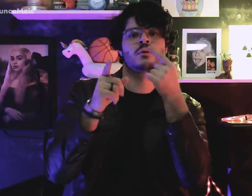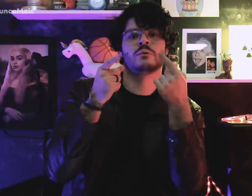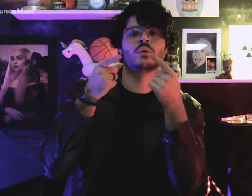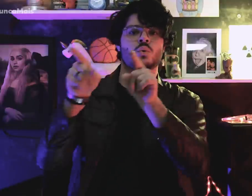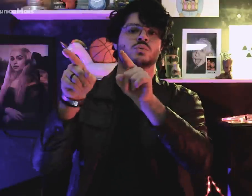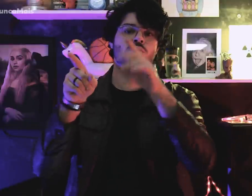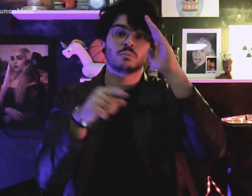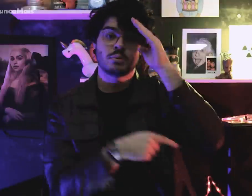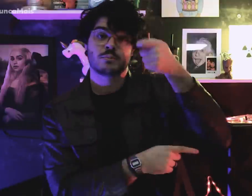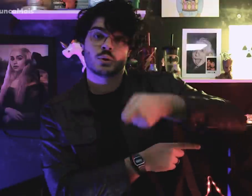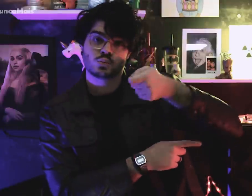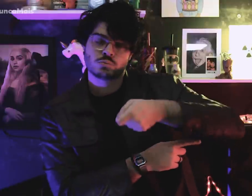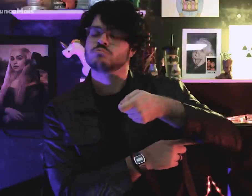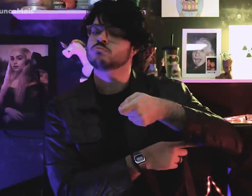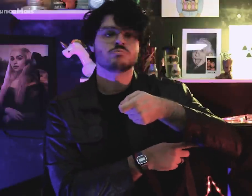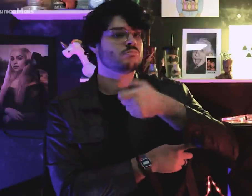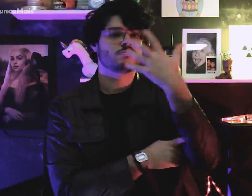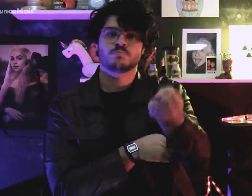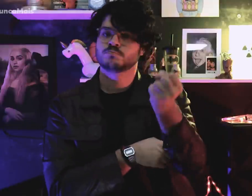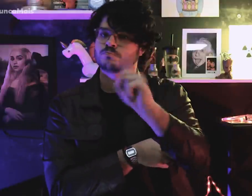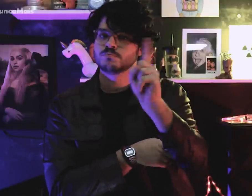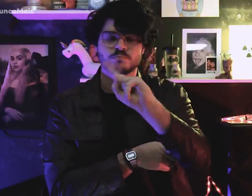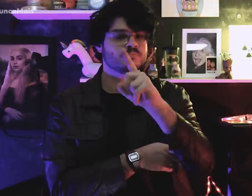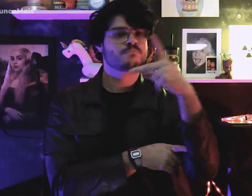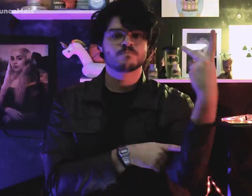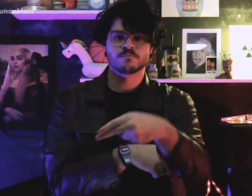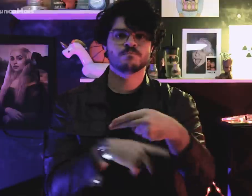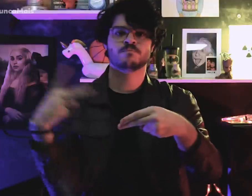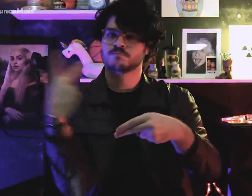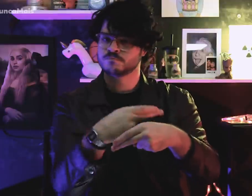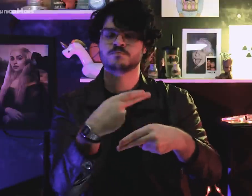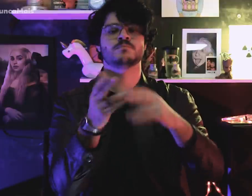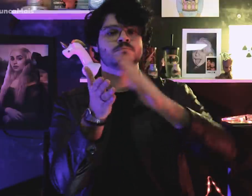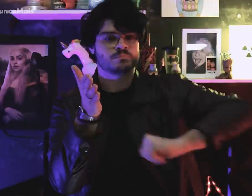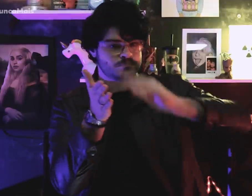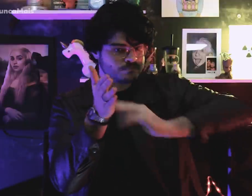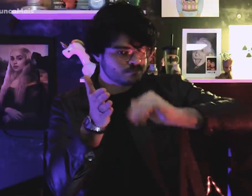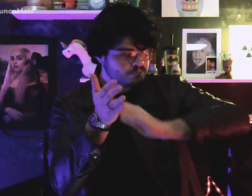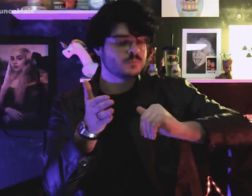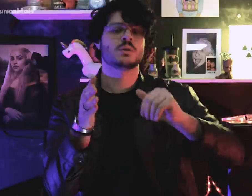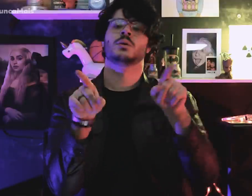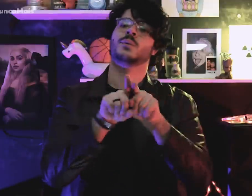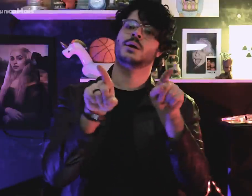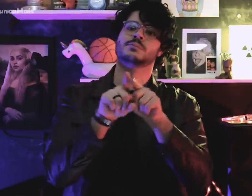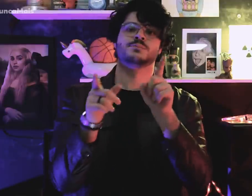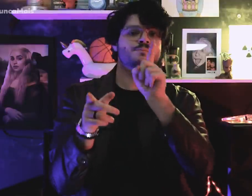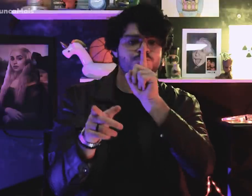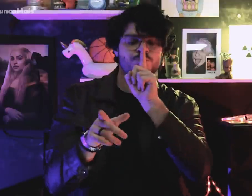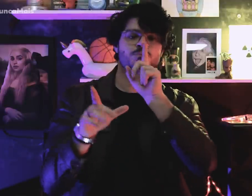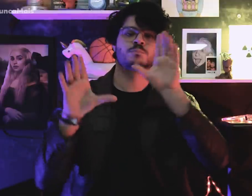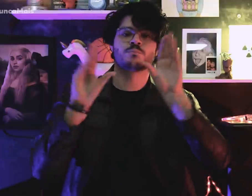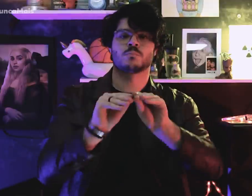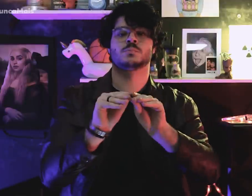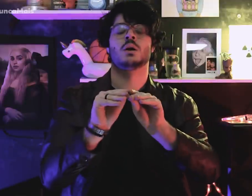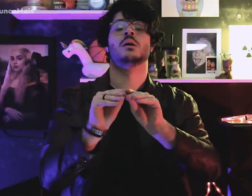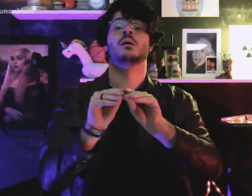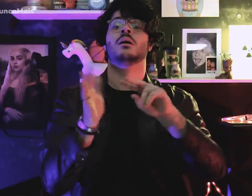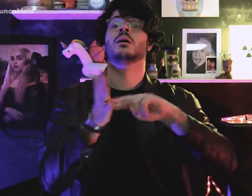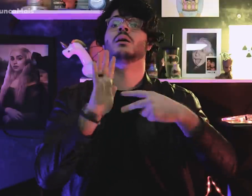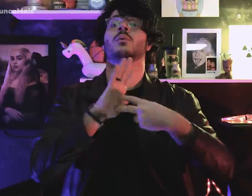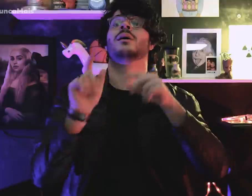against subversion of the military regime,